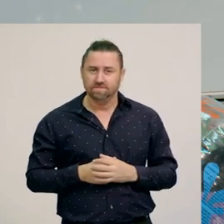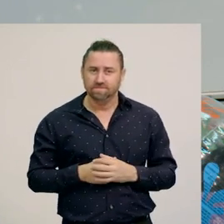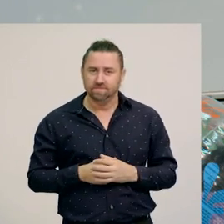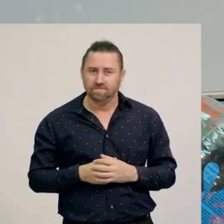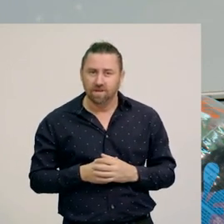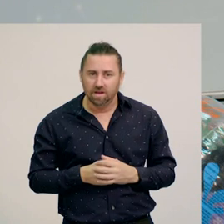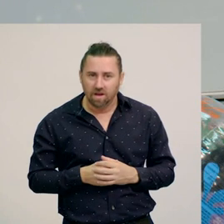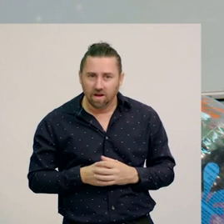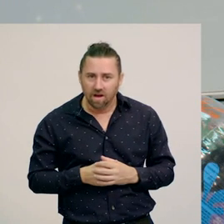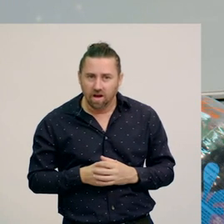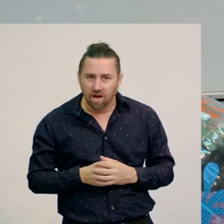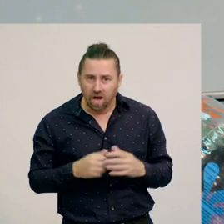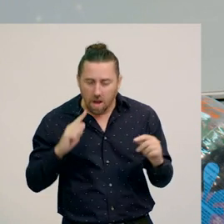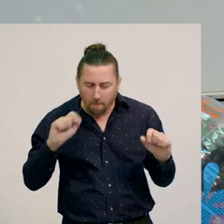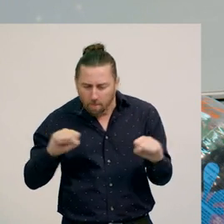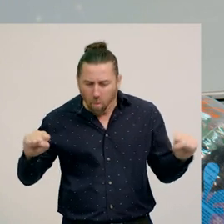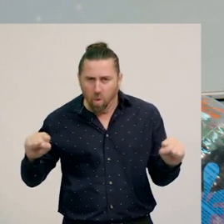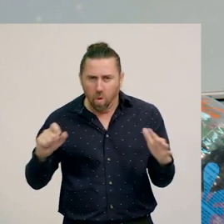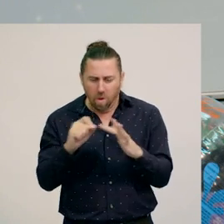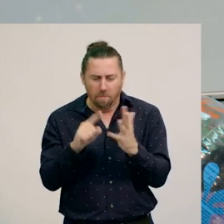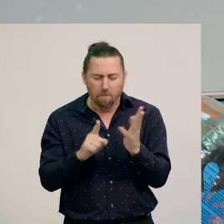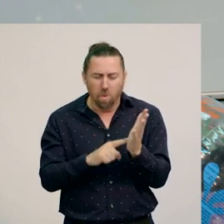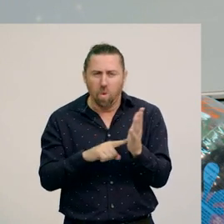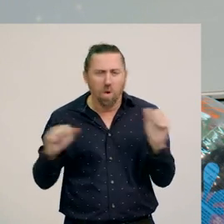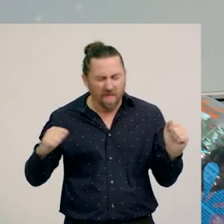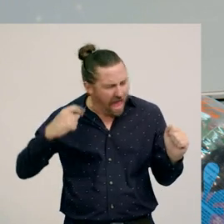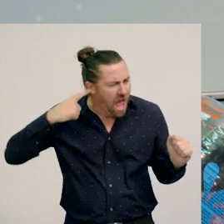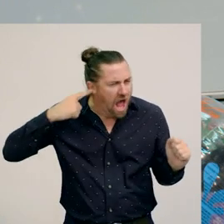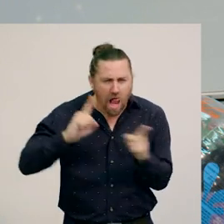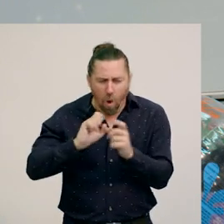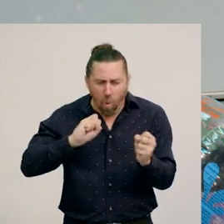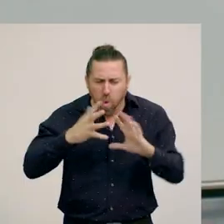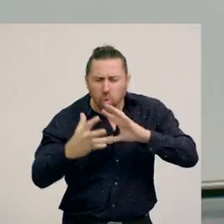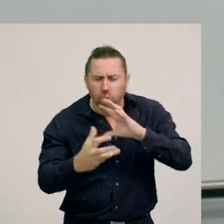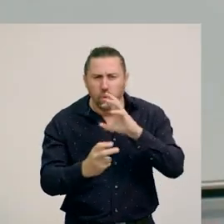It’s just a copy I made, and it’s got a nice sound.